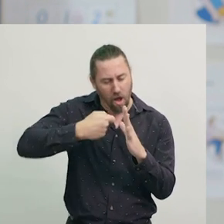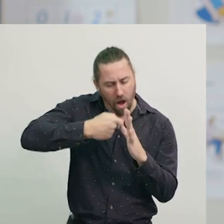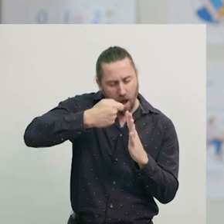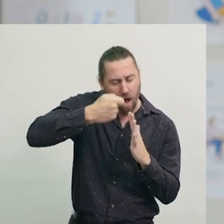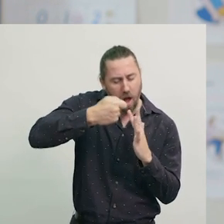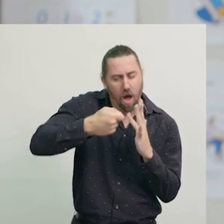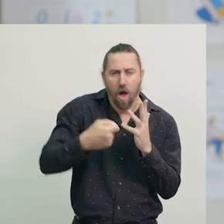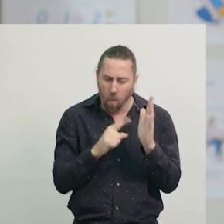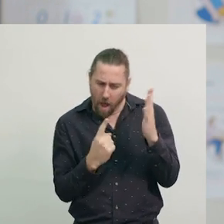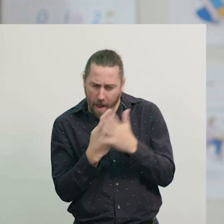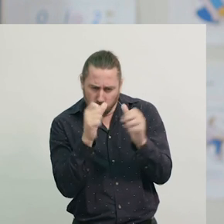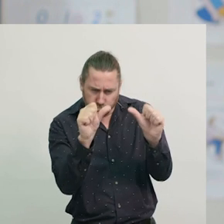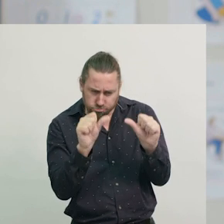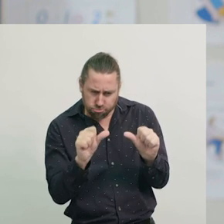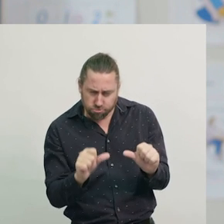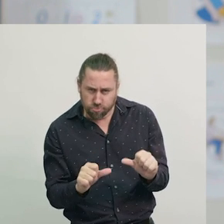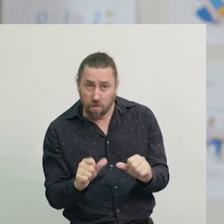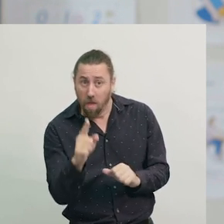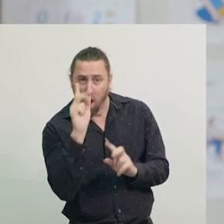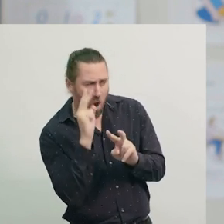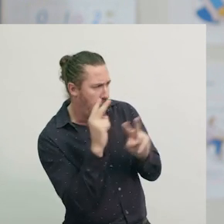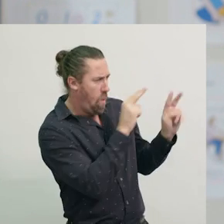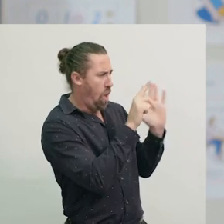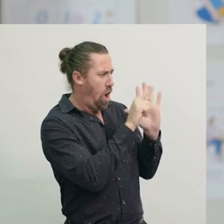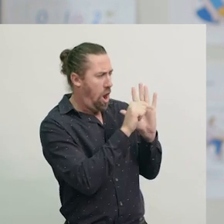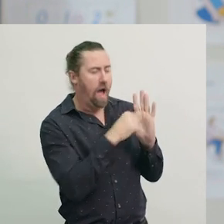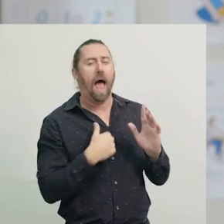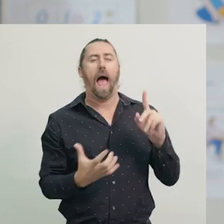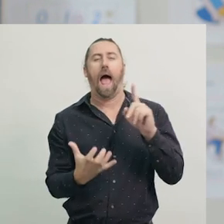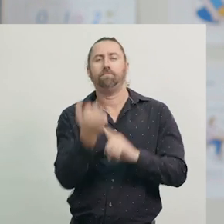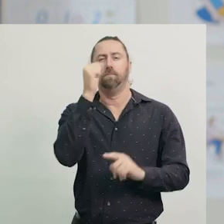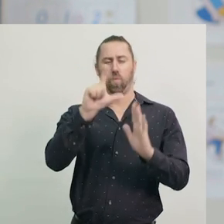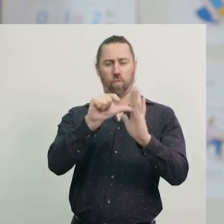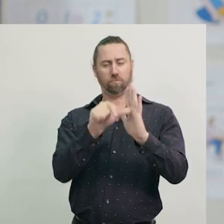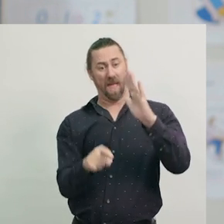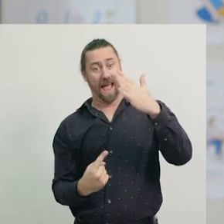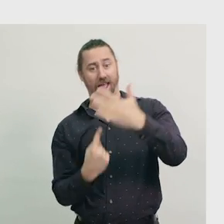and then we’ll look at the analogue clock to tell what time these events happened.